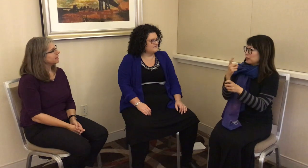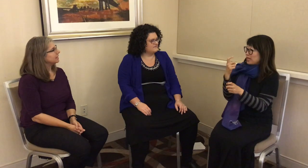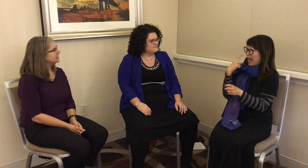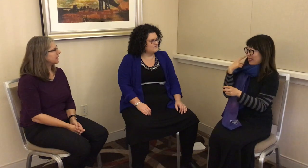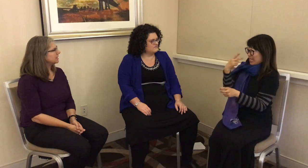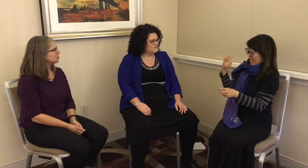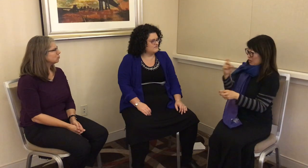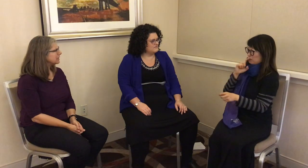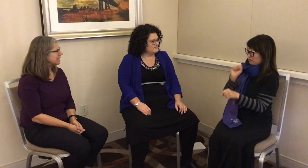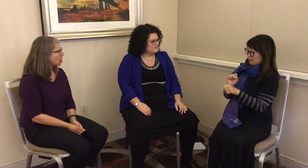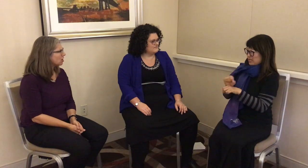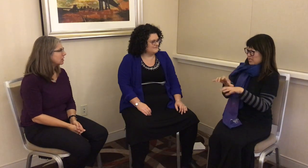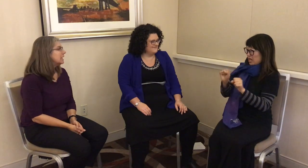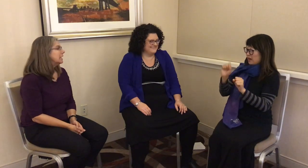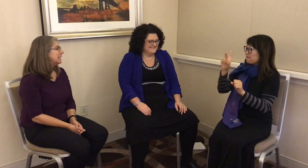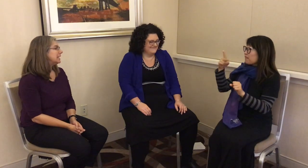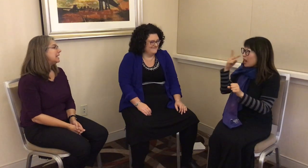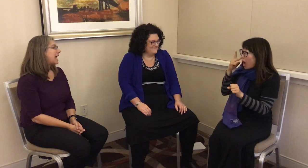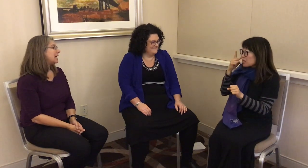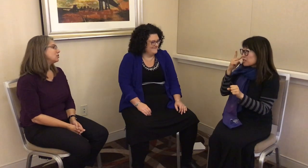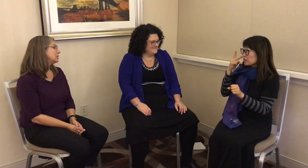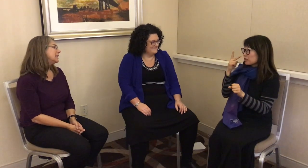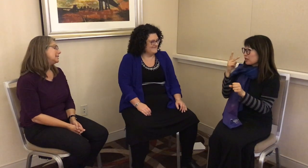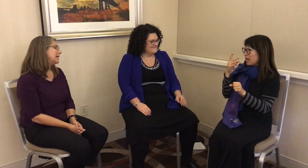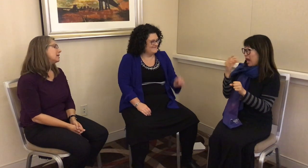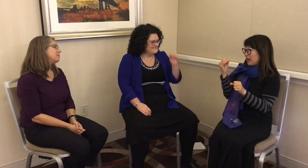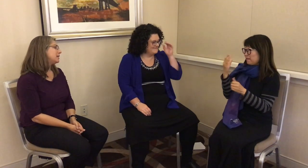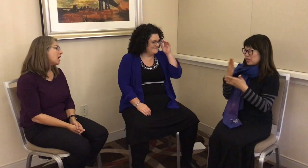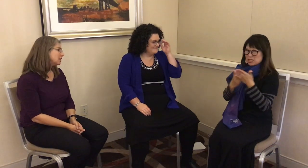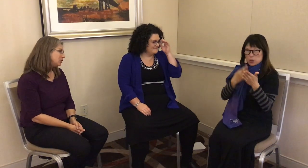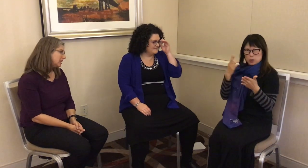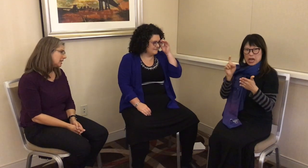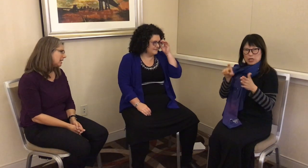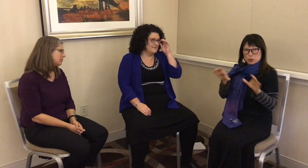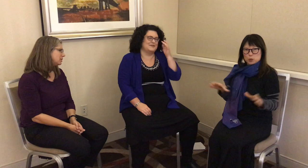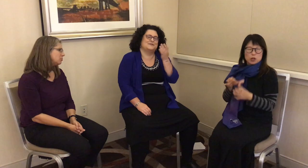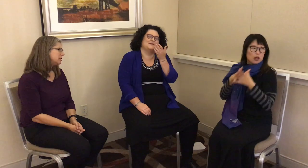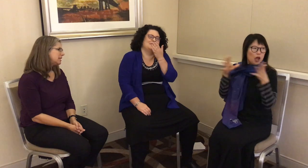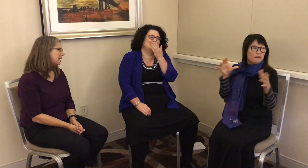they said it’s really hard. He actually had taken phonology and for some reason had